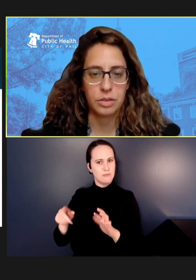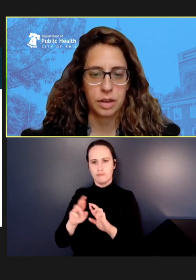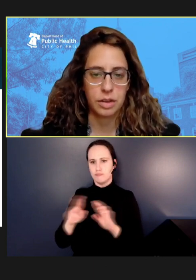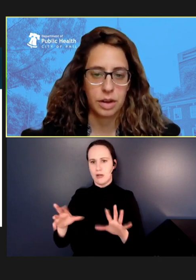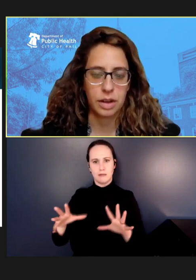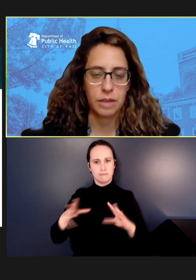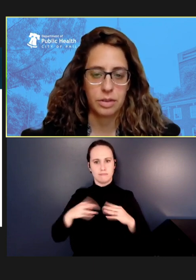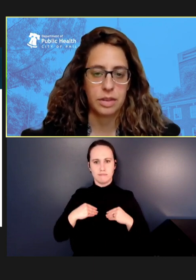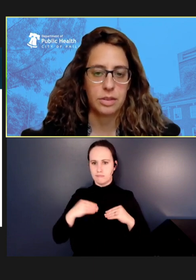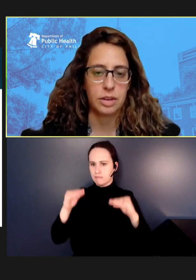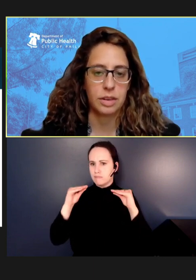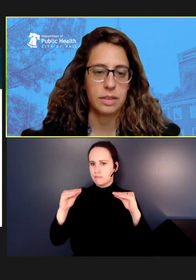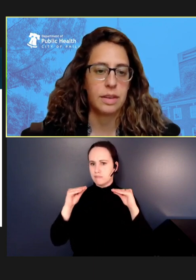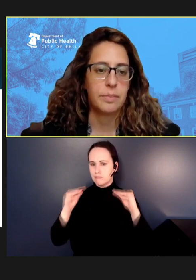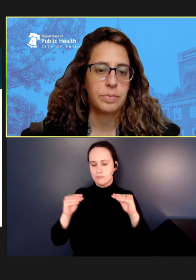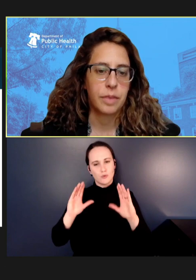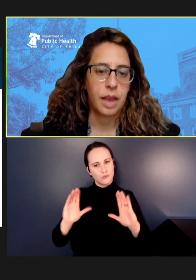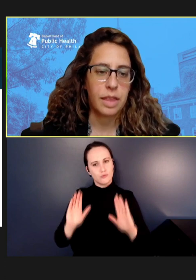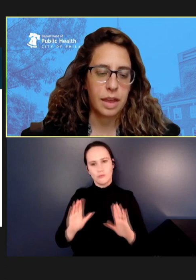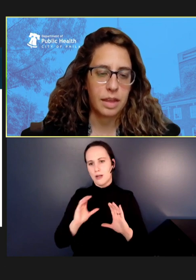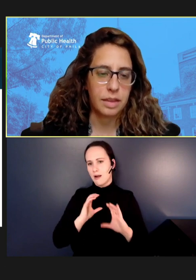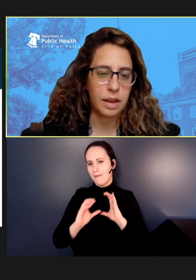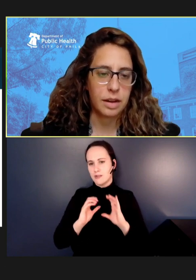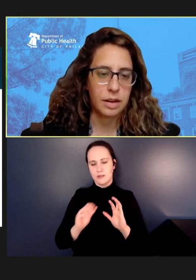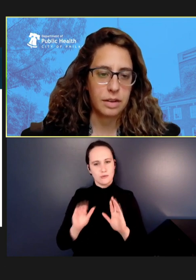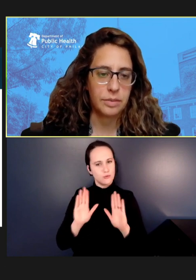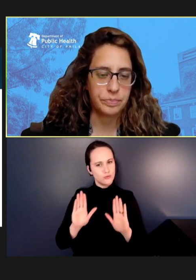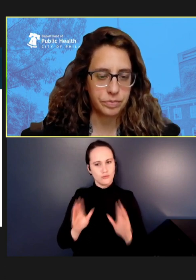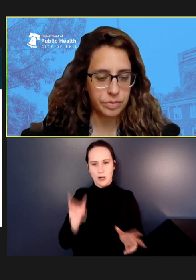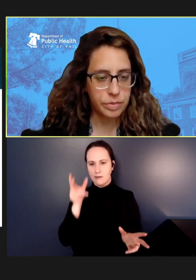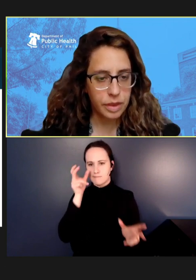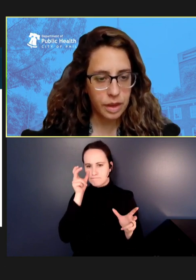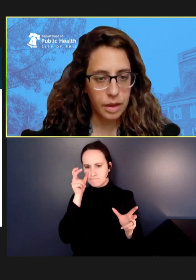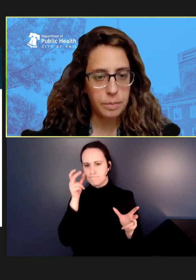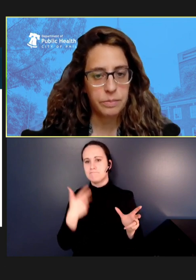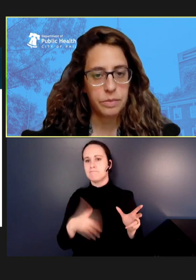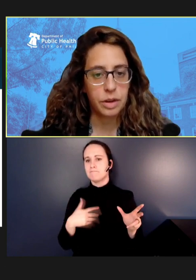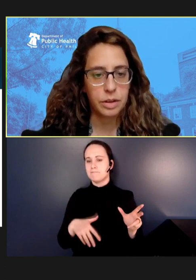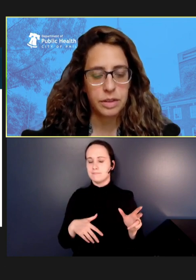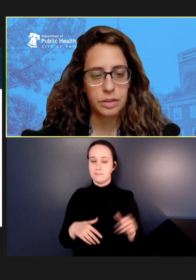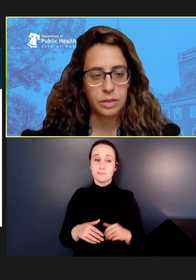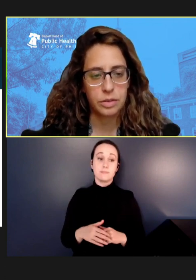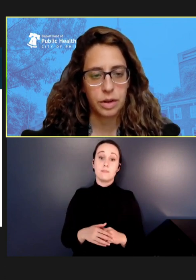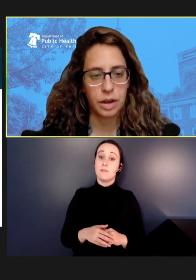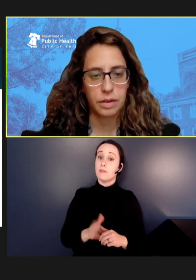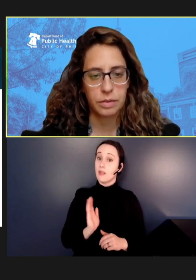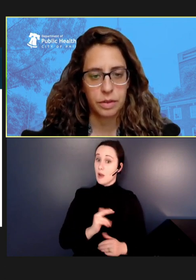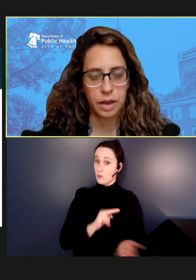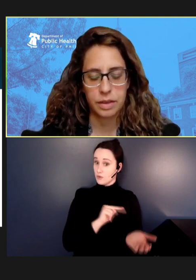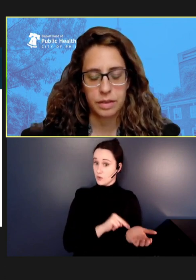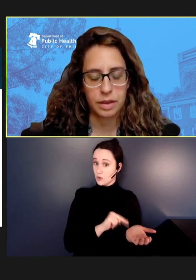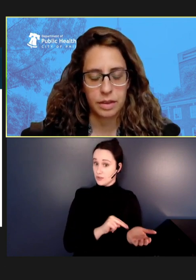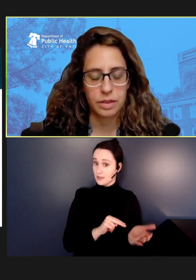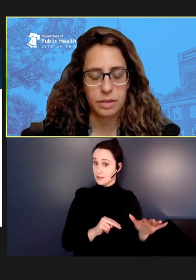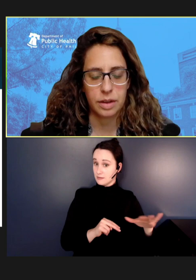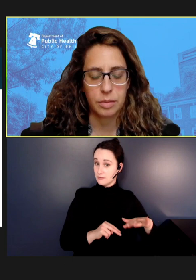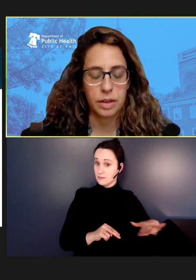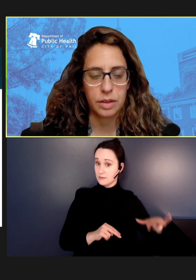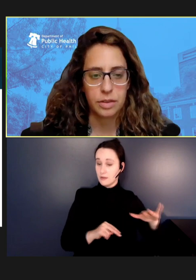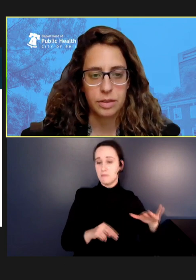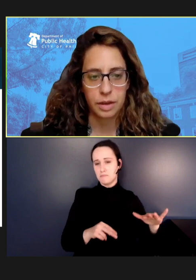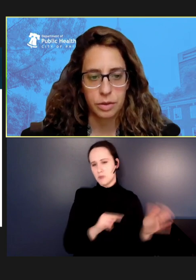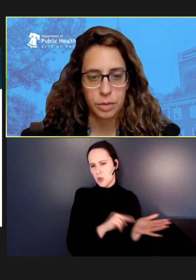really great conversations. And then our nurses and other clinical staff from the